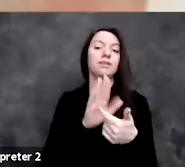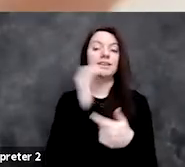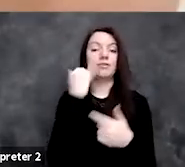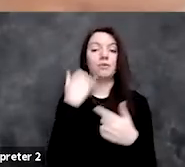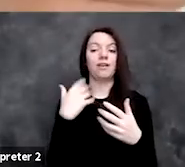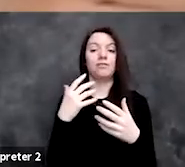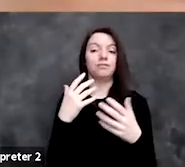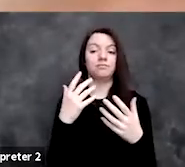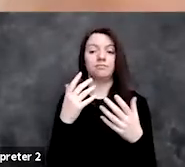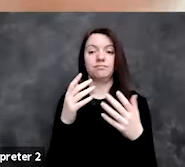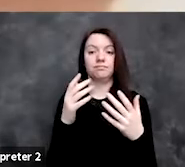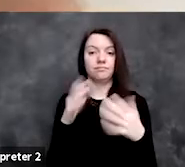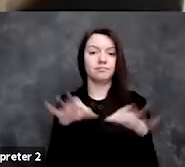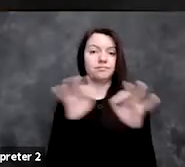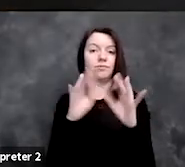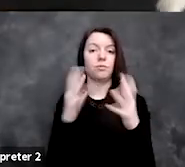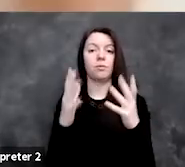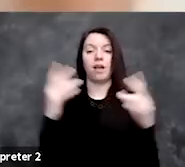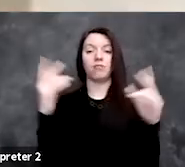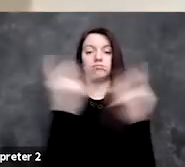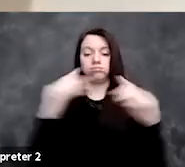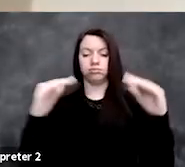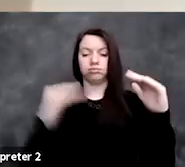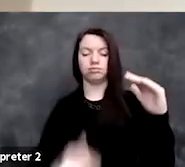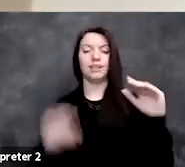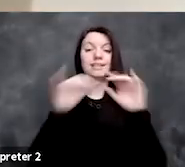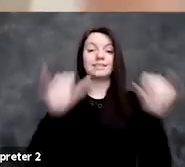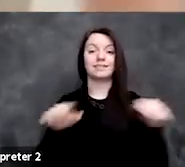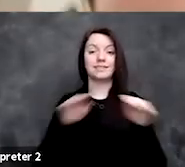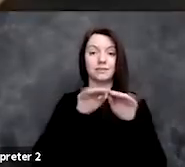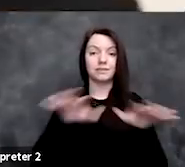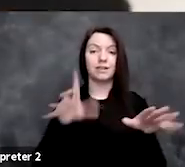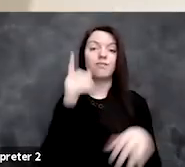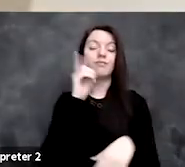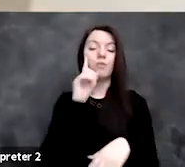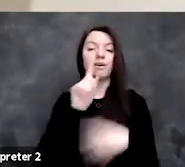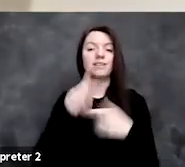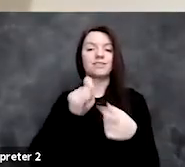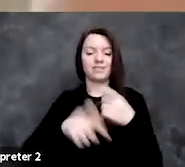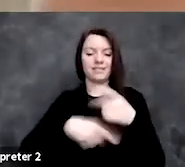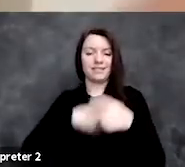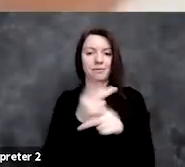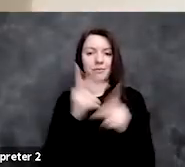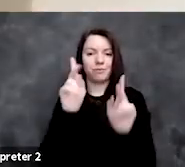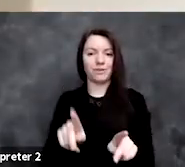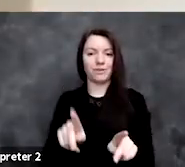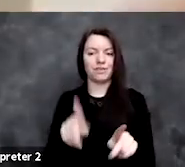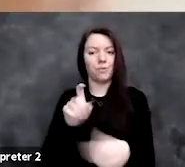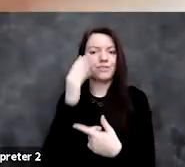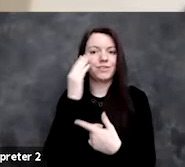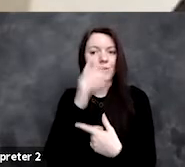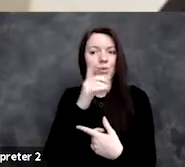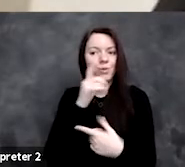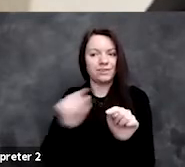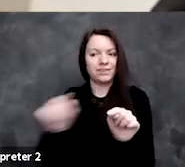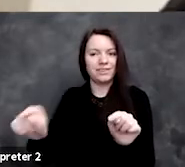health outcomes systemically for a certain type of person, you have to know that so you can audit it, right,